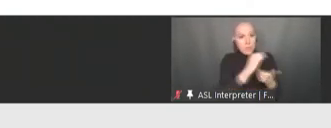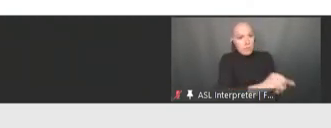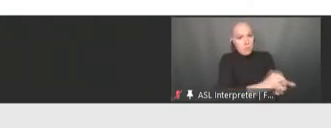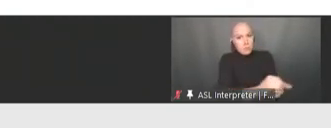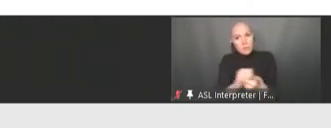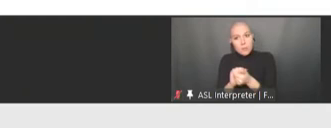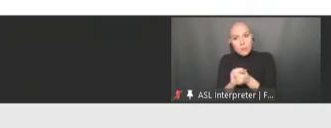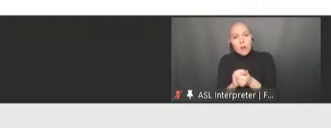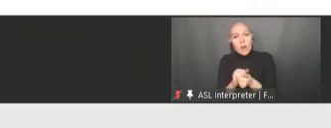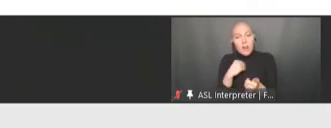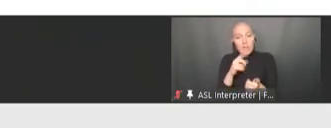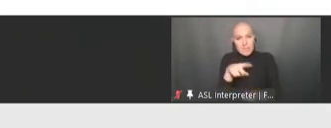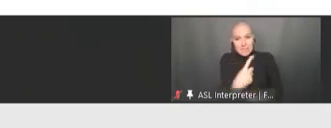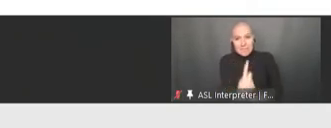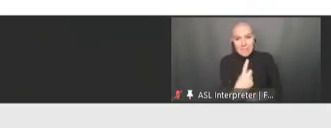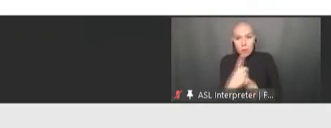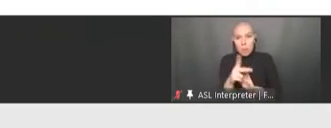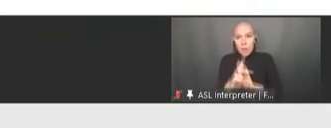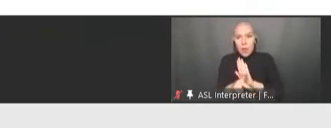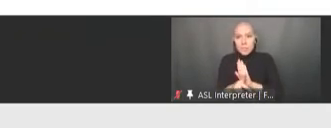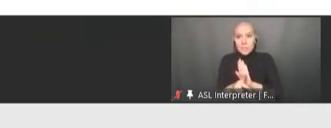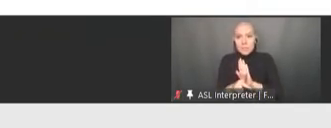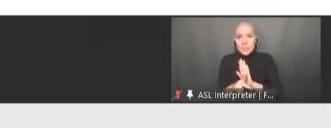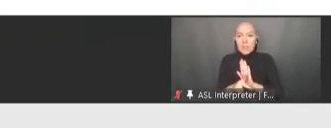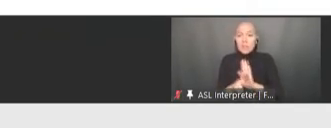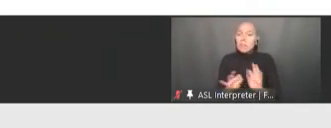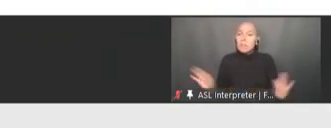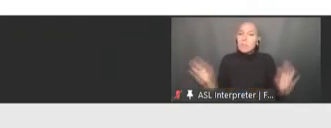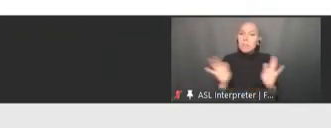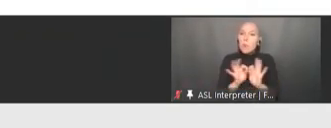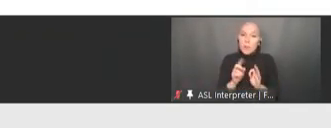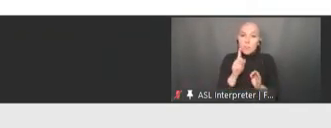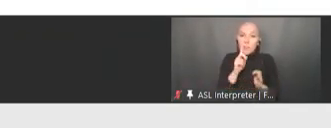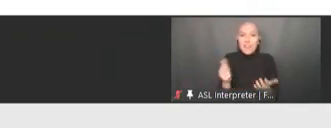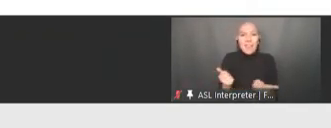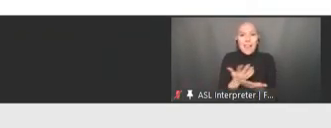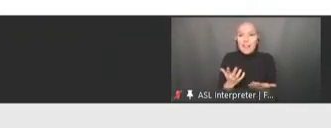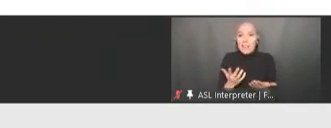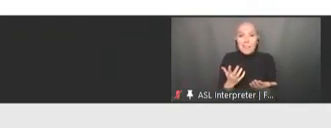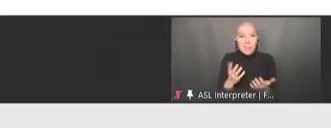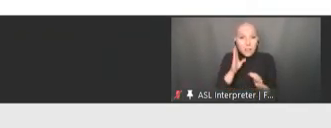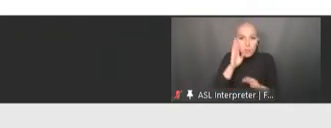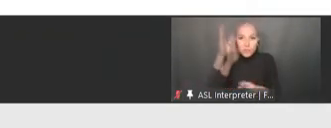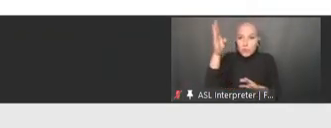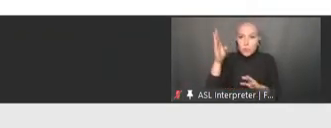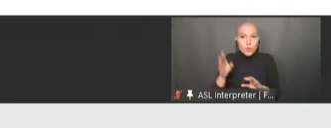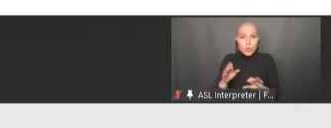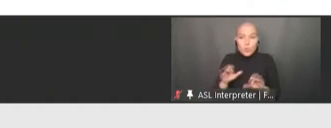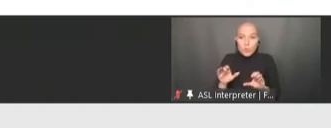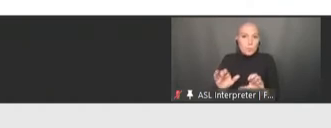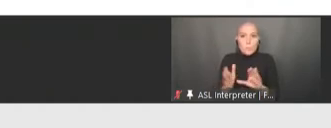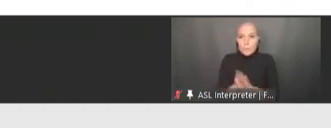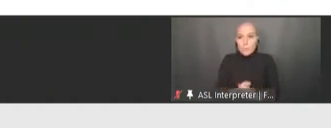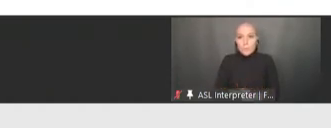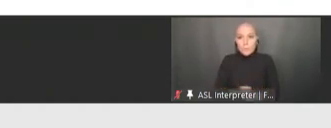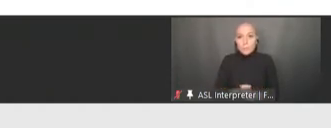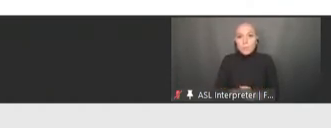policy is essential for anything that we'll do in the future. We feel that that has happened so far